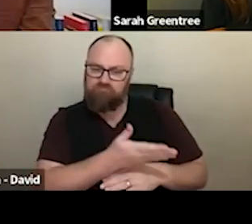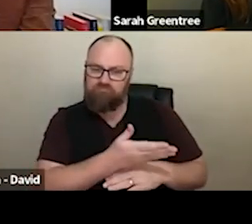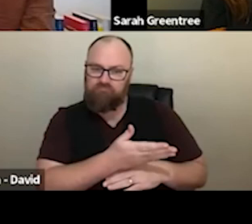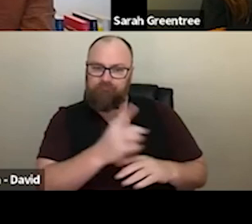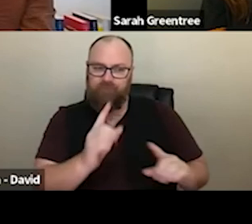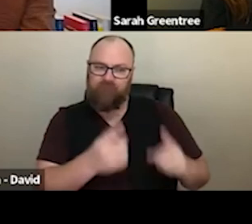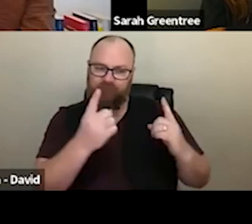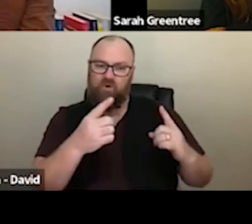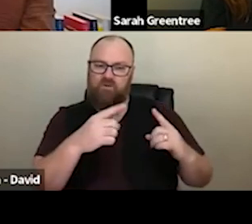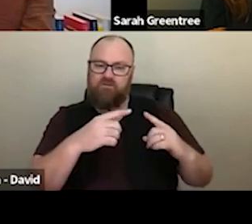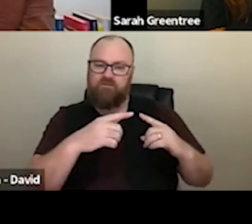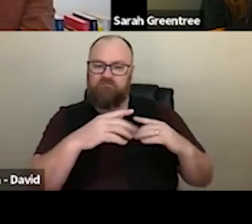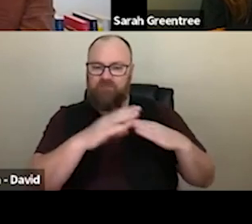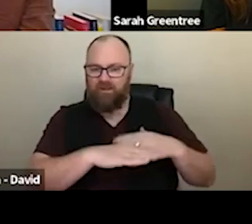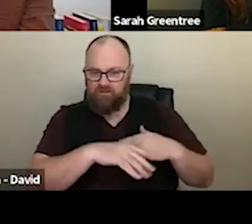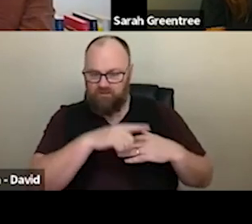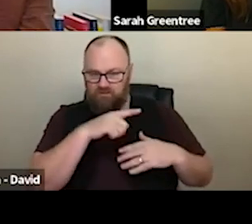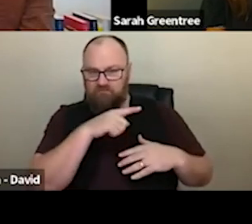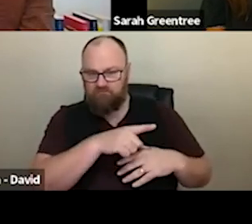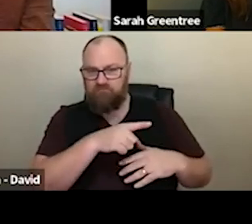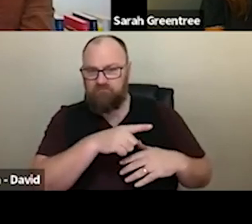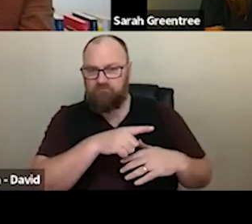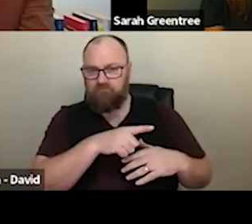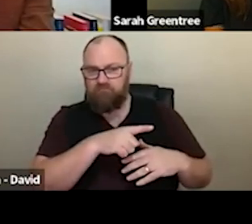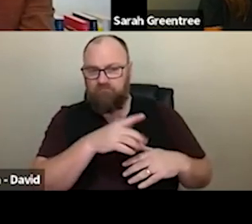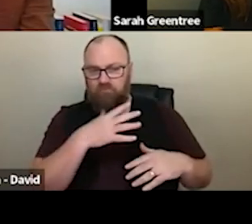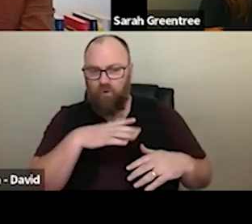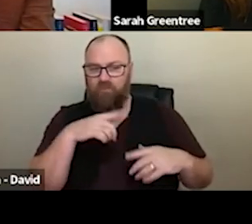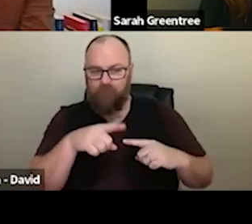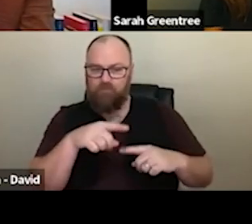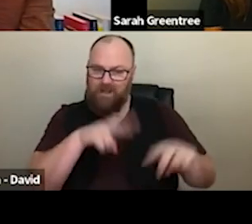Also want to be assessing other First Nations organisations from the sector. First Nations organisations can also And the first nations, industry, advisors, you know, also want to be assessing other